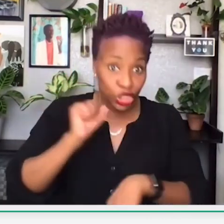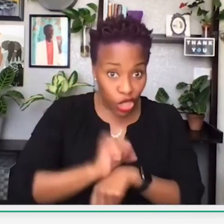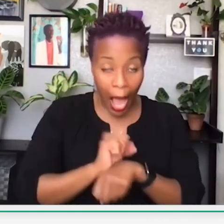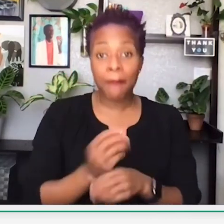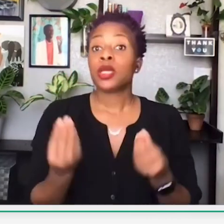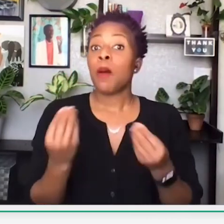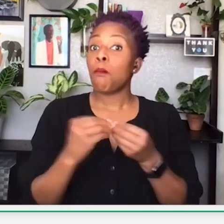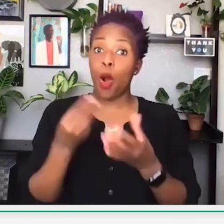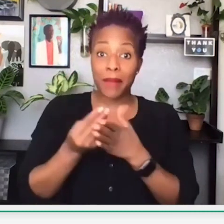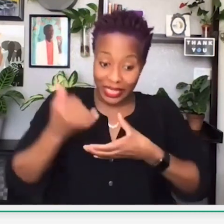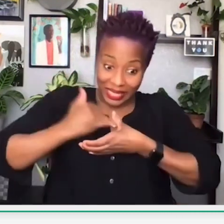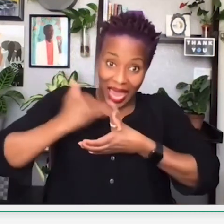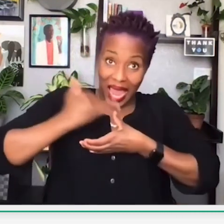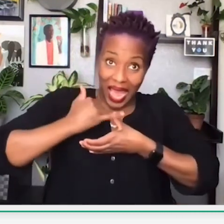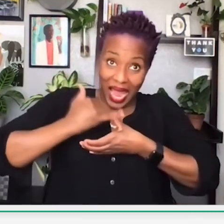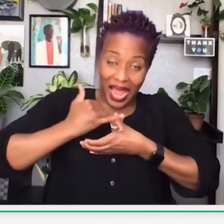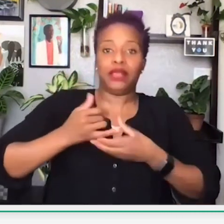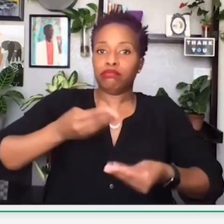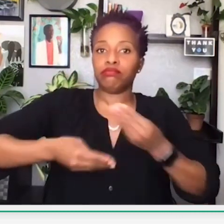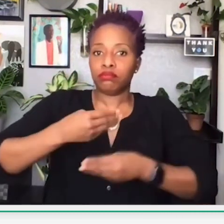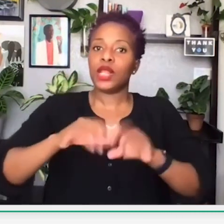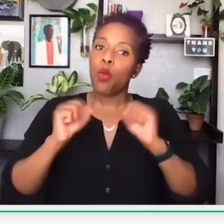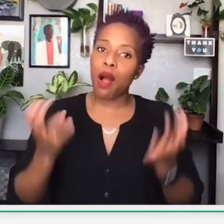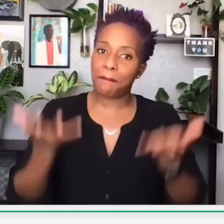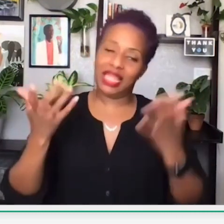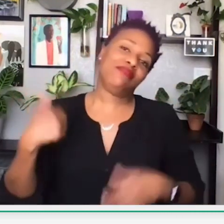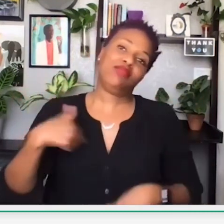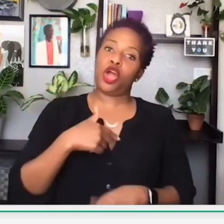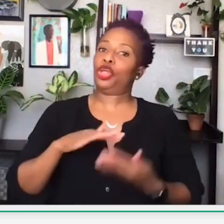then that means that there's going to be more job opportunity that you'll see, the more